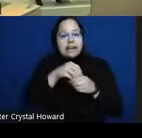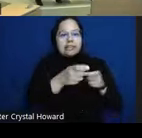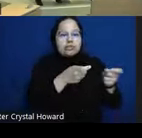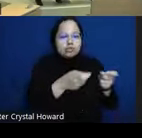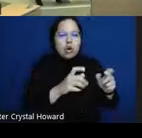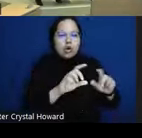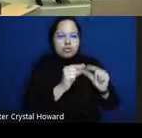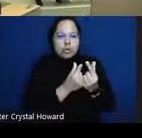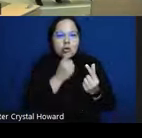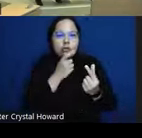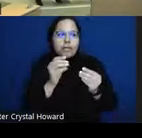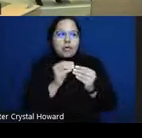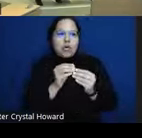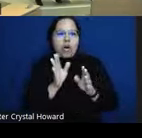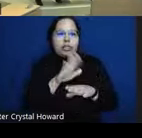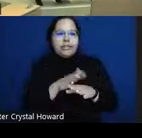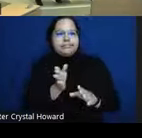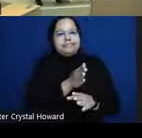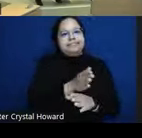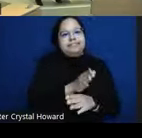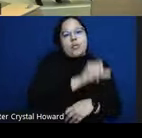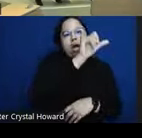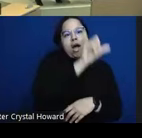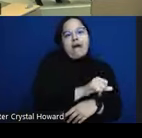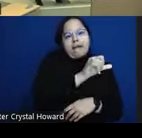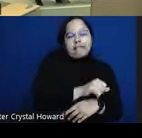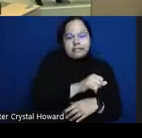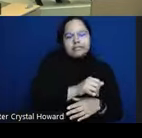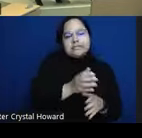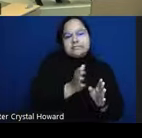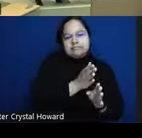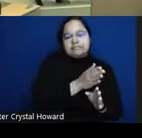of your xaxis there're like are there implications for things that are undiagnosed or other types of